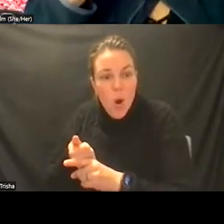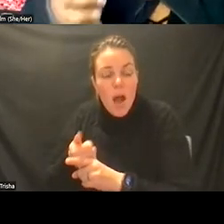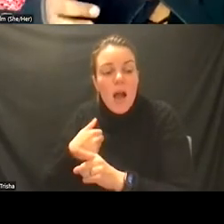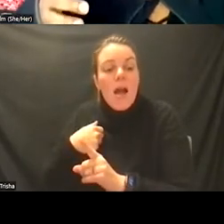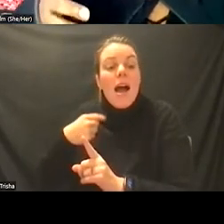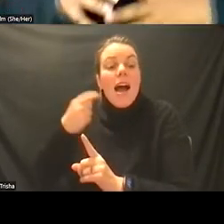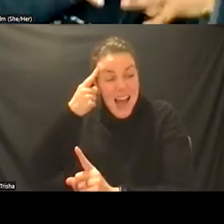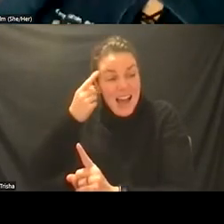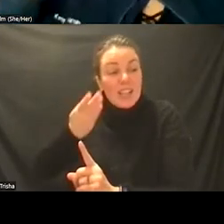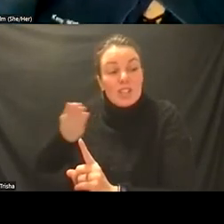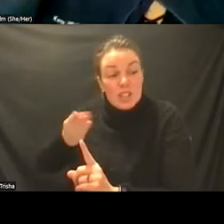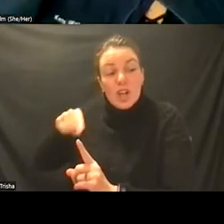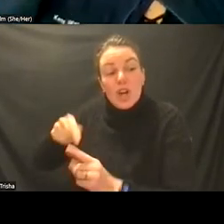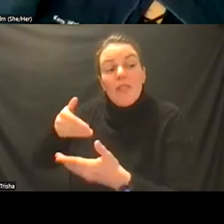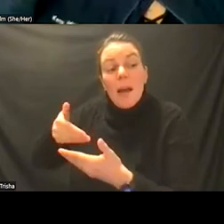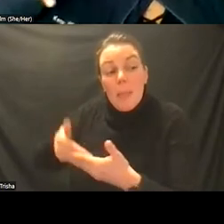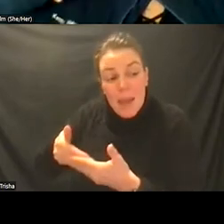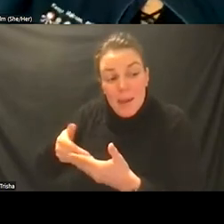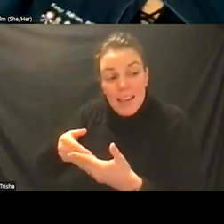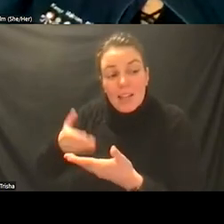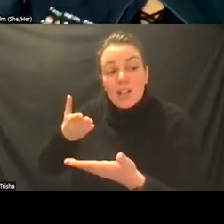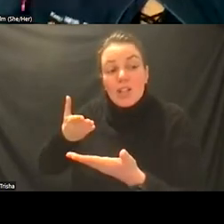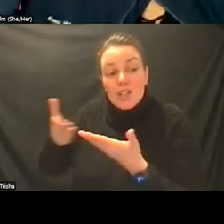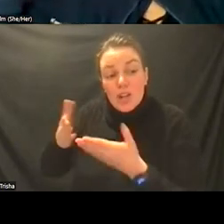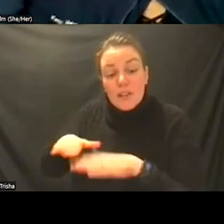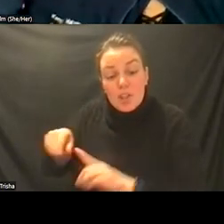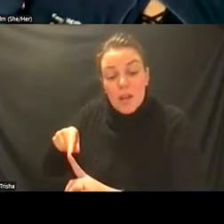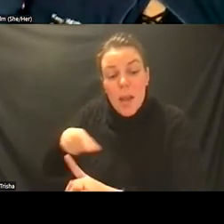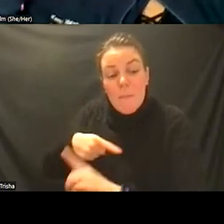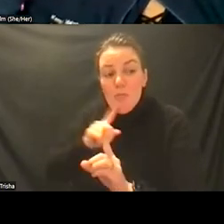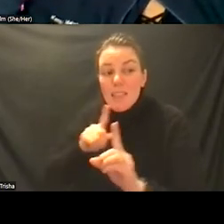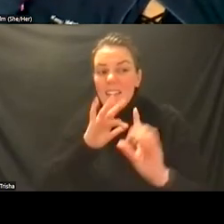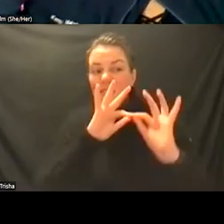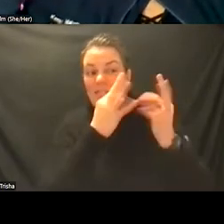and also hold the family in mind and convince the family of the things that we're recommending